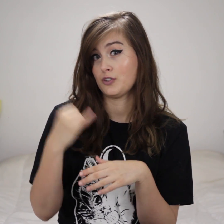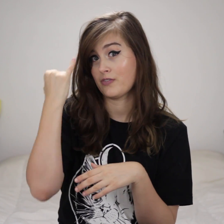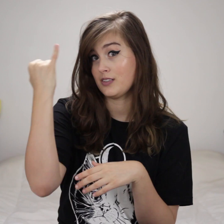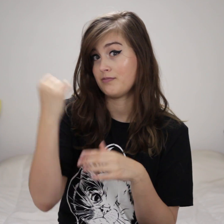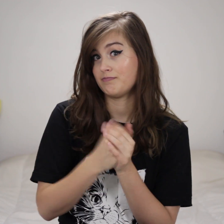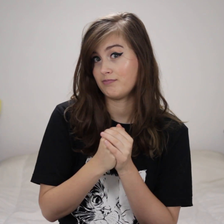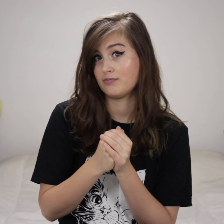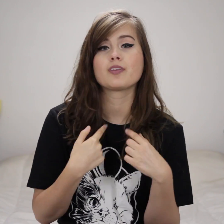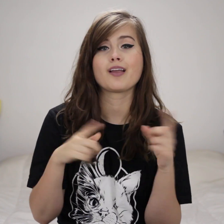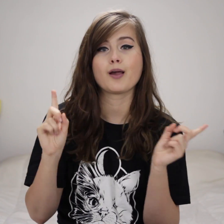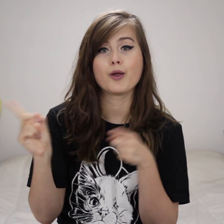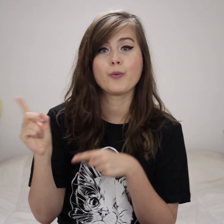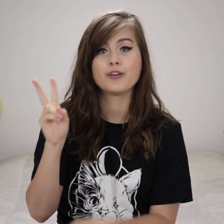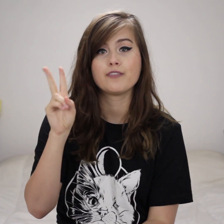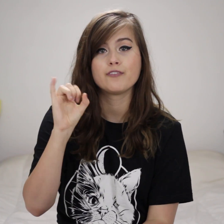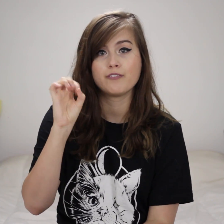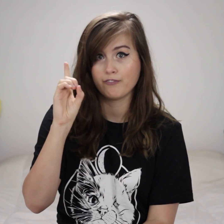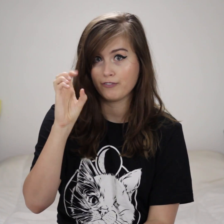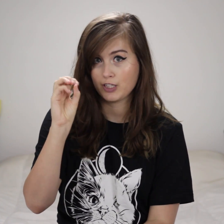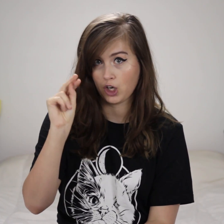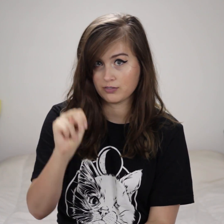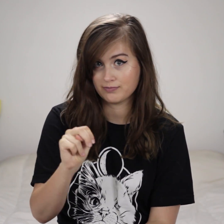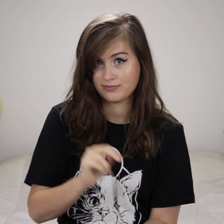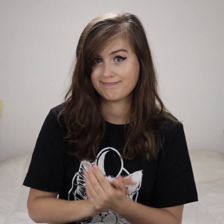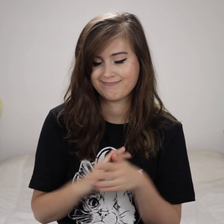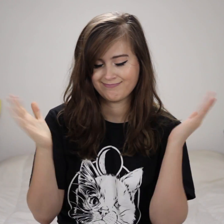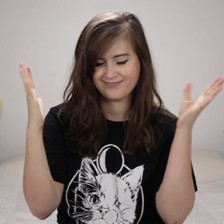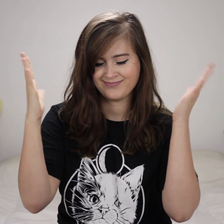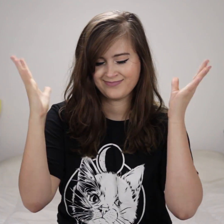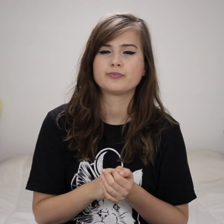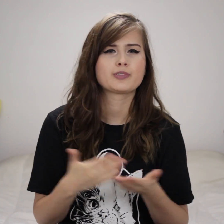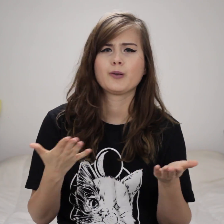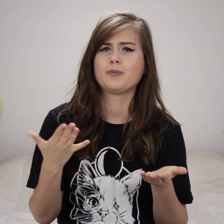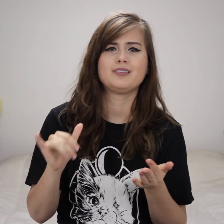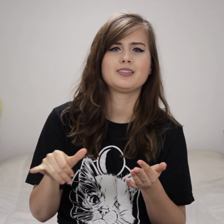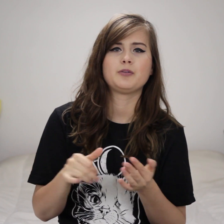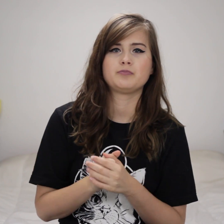Do you have an idea? I'll be at VidCon again! What is VidCon?